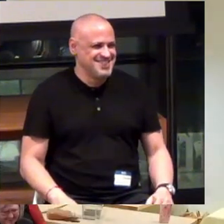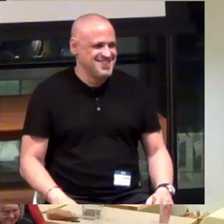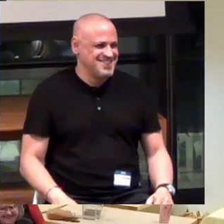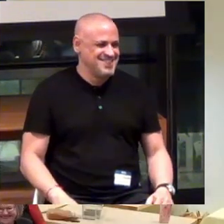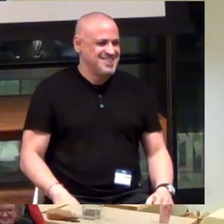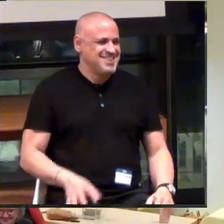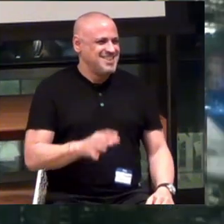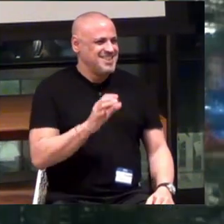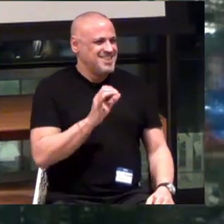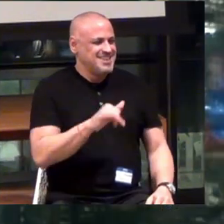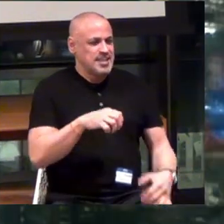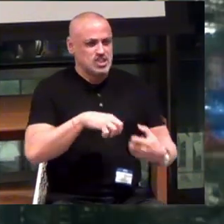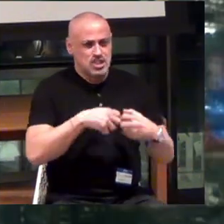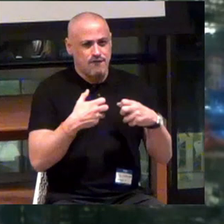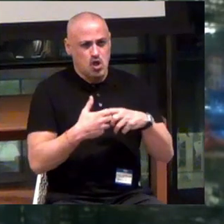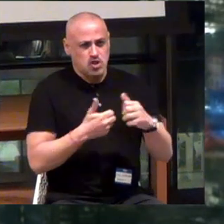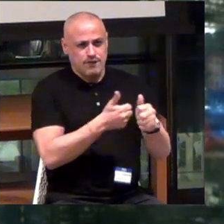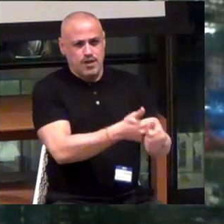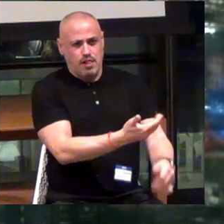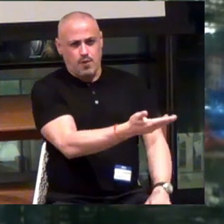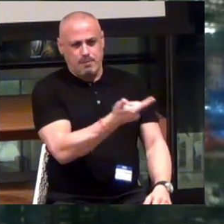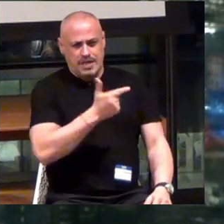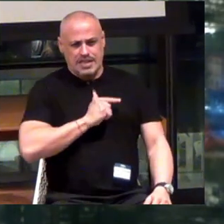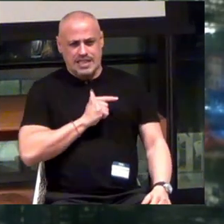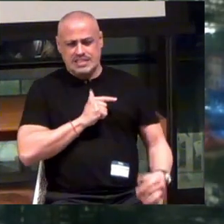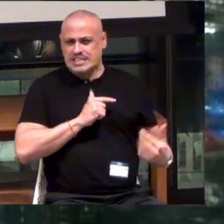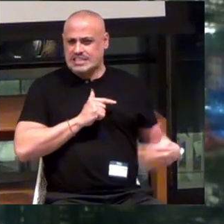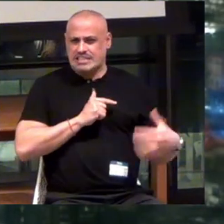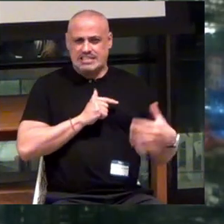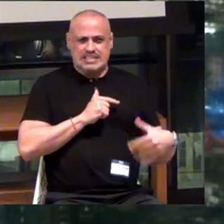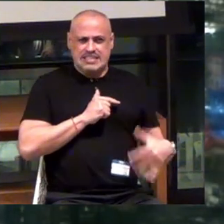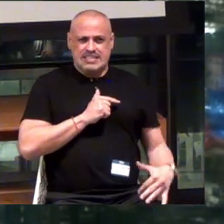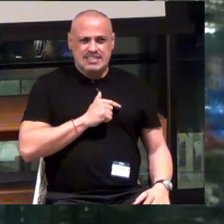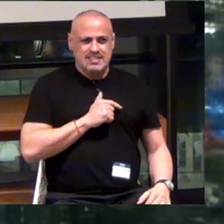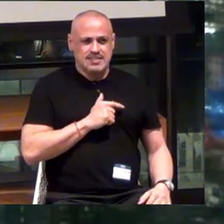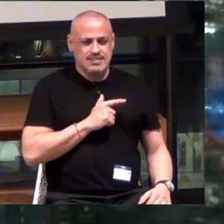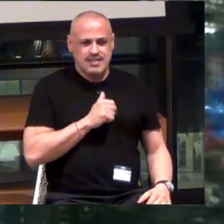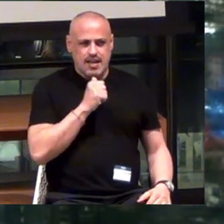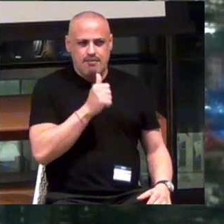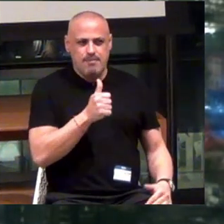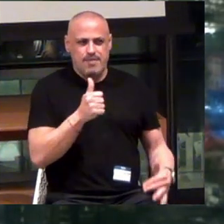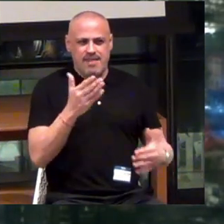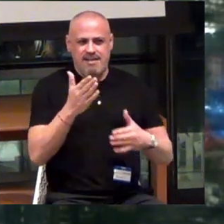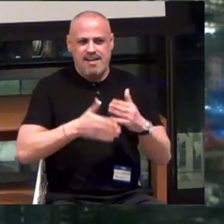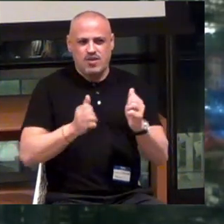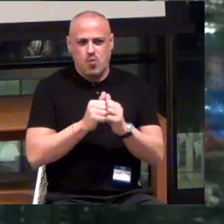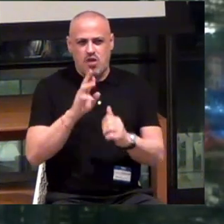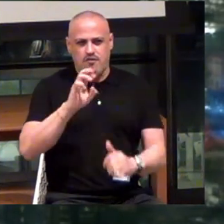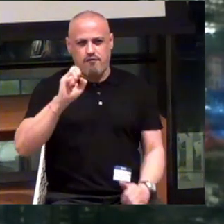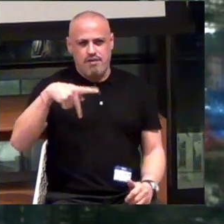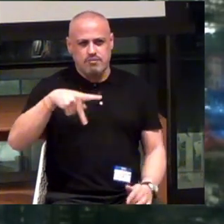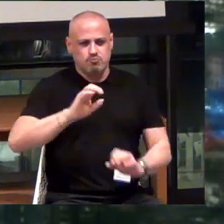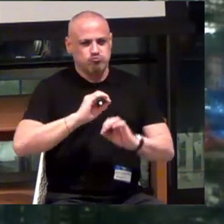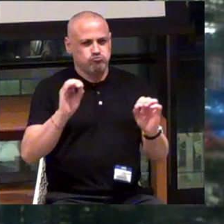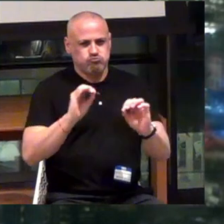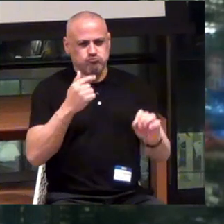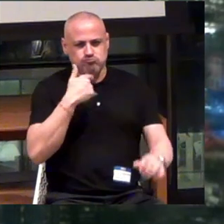That is gonna be difficult to follow. I will not be ending with a rap. Of any sort.